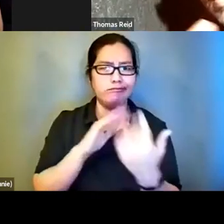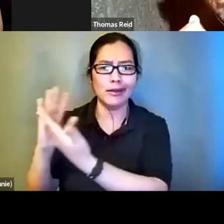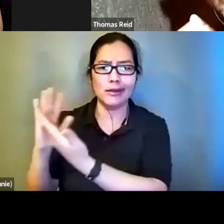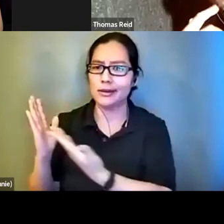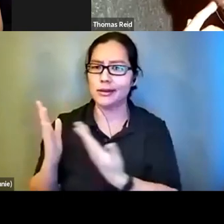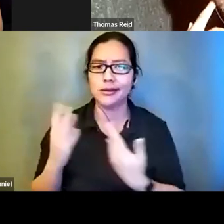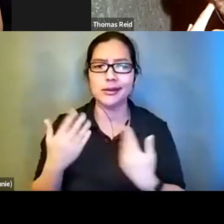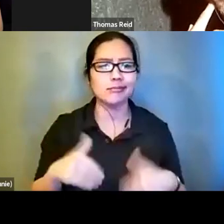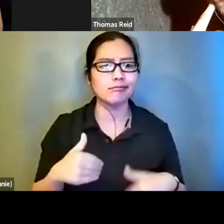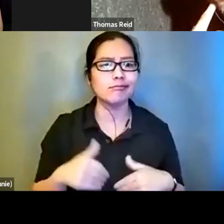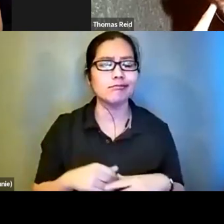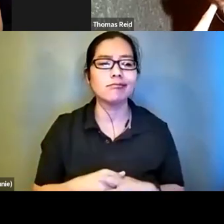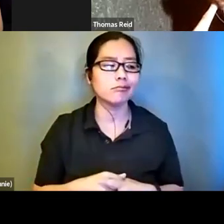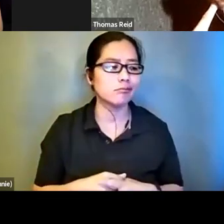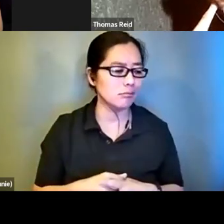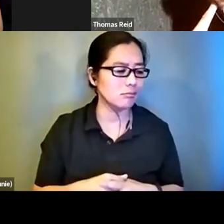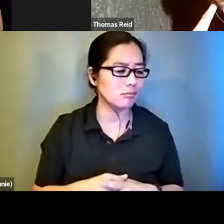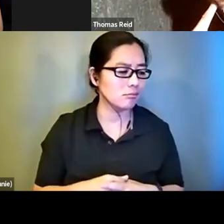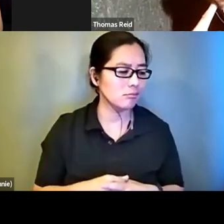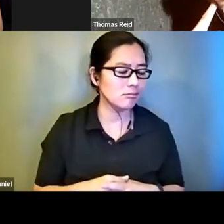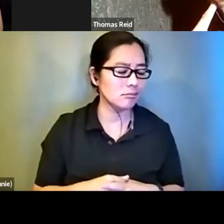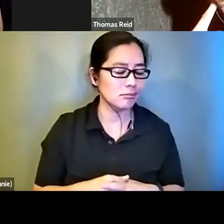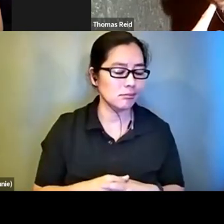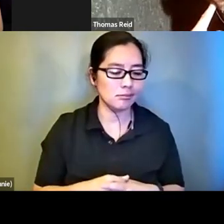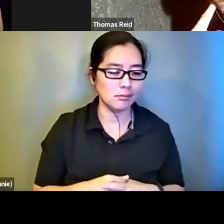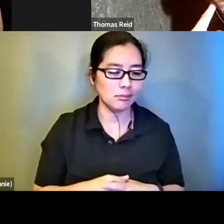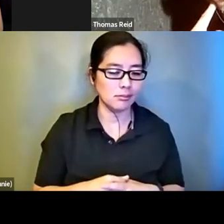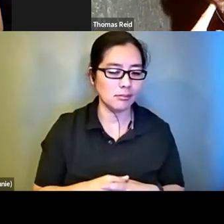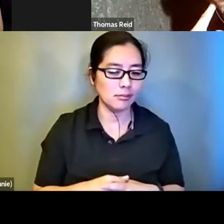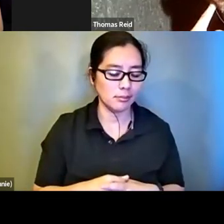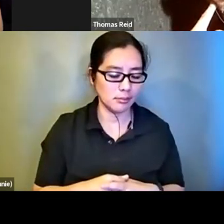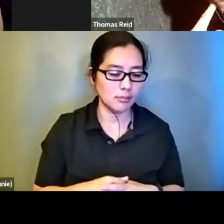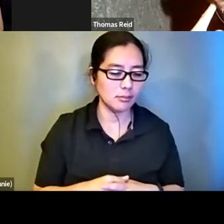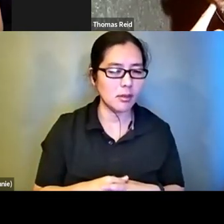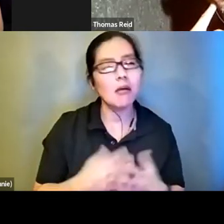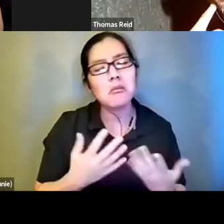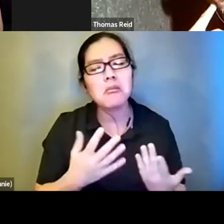that there are certainly fundamentals that need to be put in place.